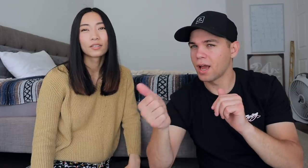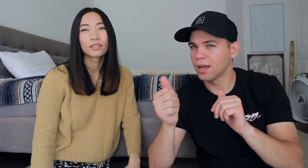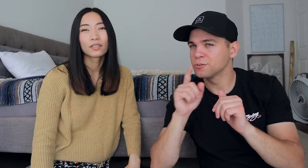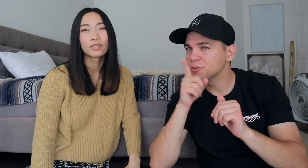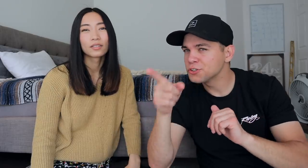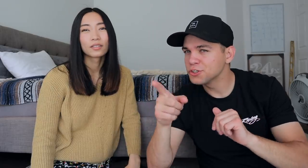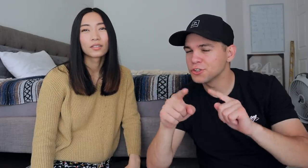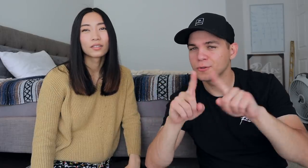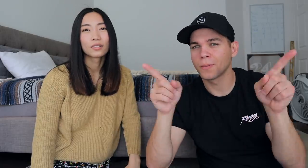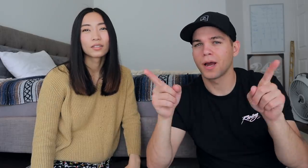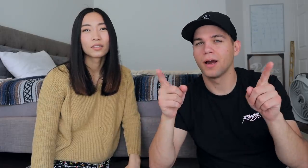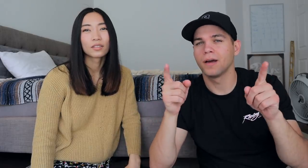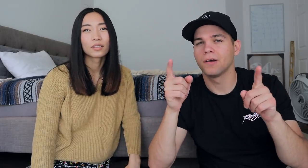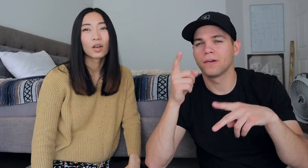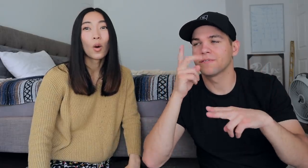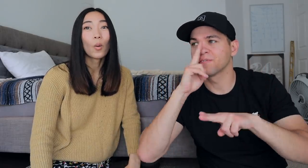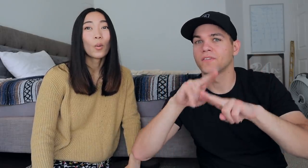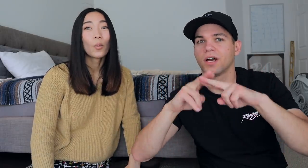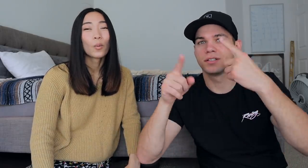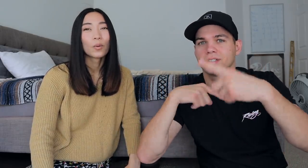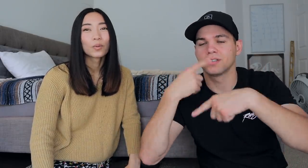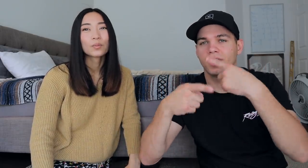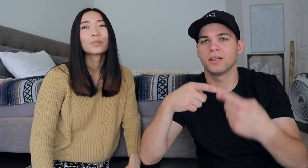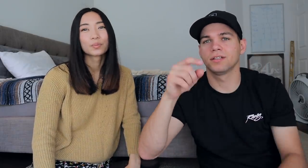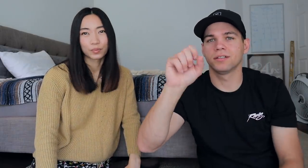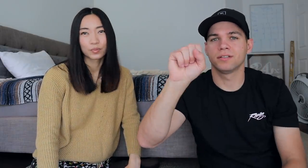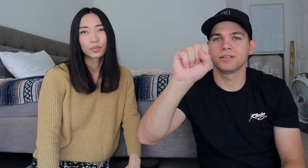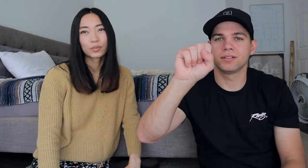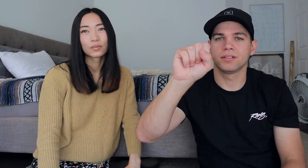I forgot. I'm not sure but it's a fun sign